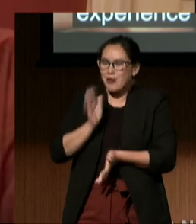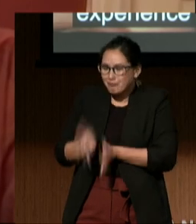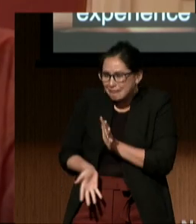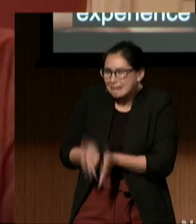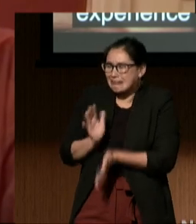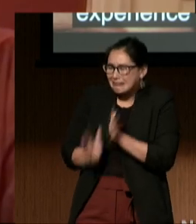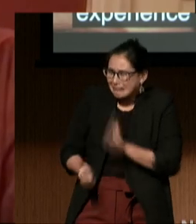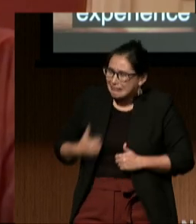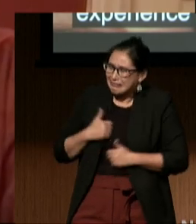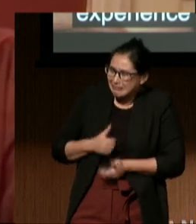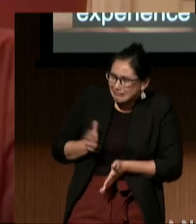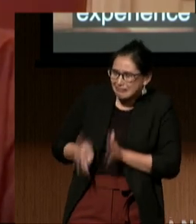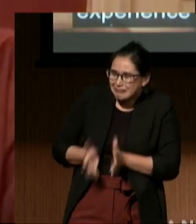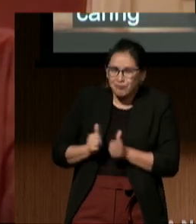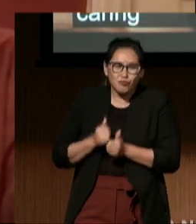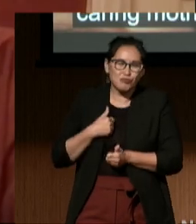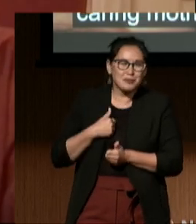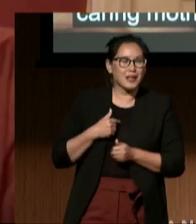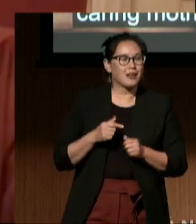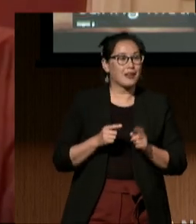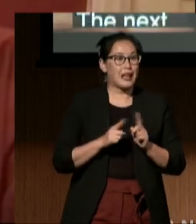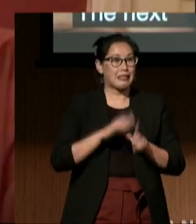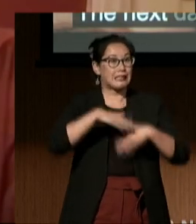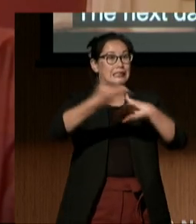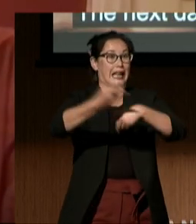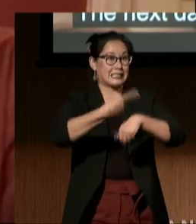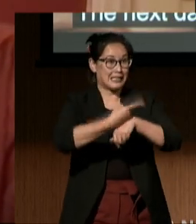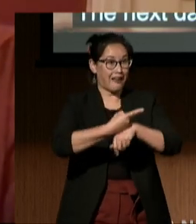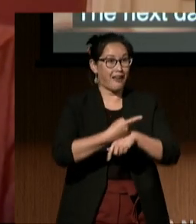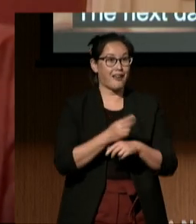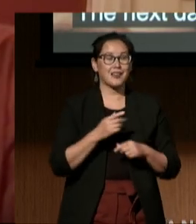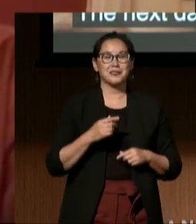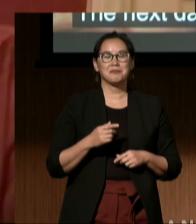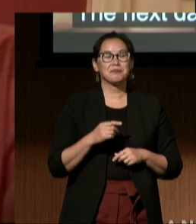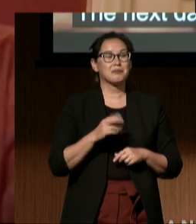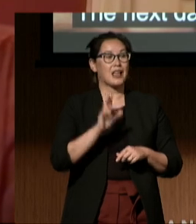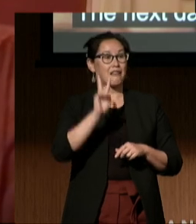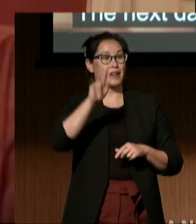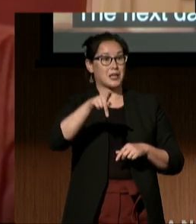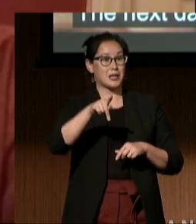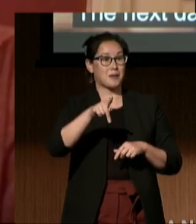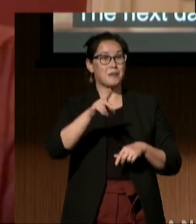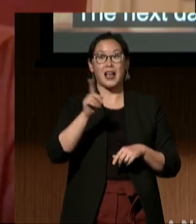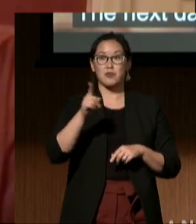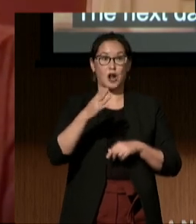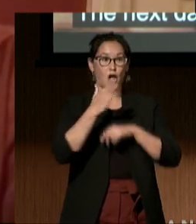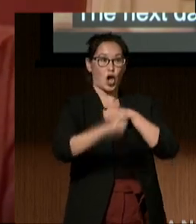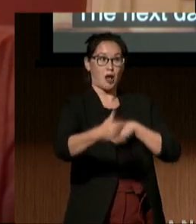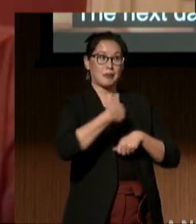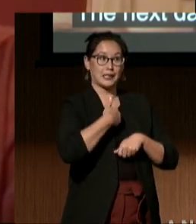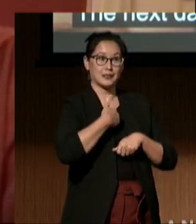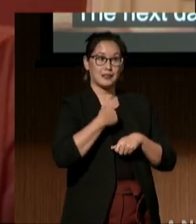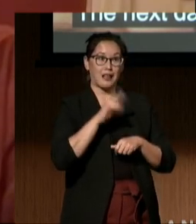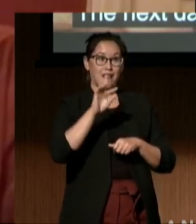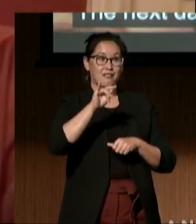The next day, I was surprised to be called into the vice principal's office, and there was my mother,